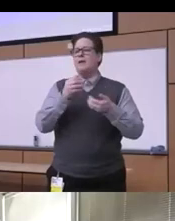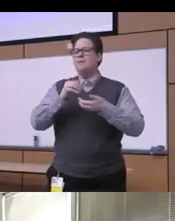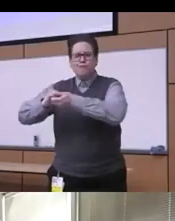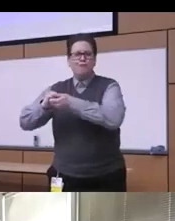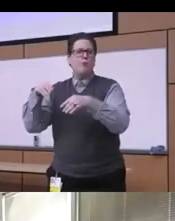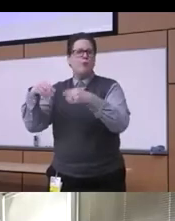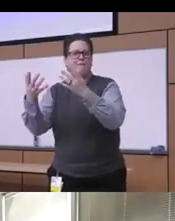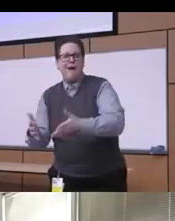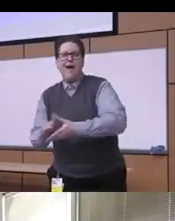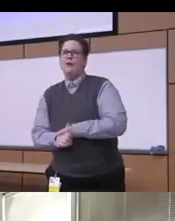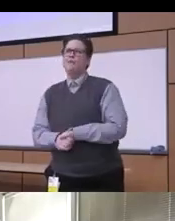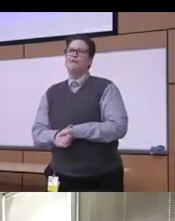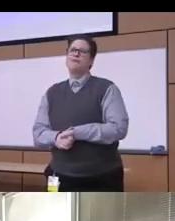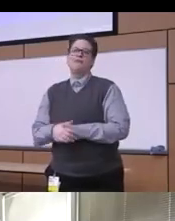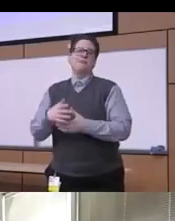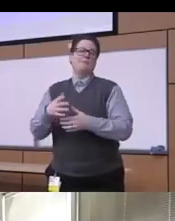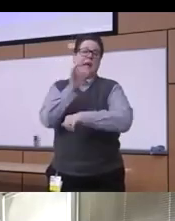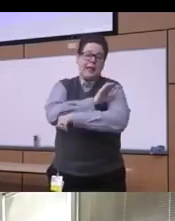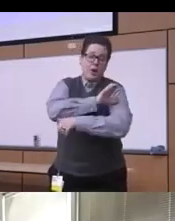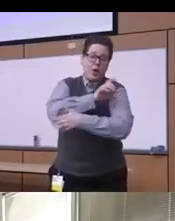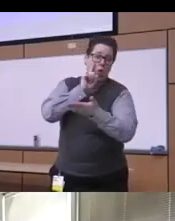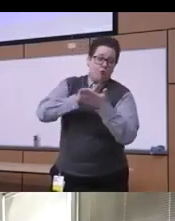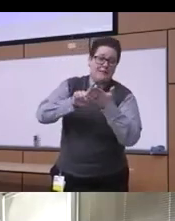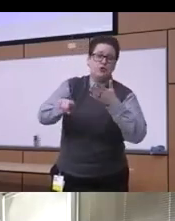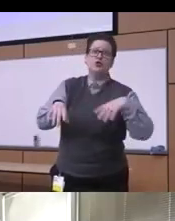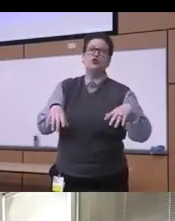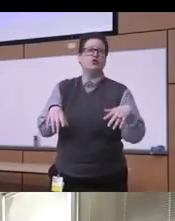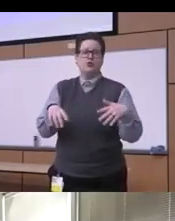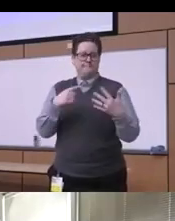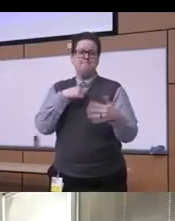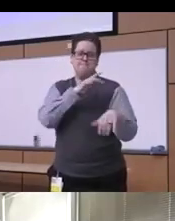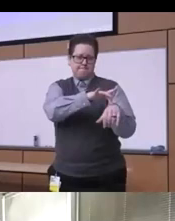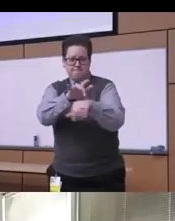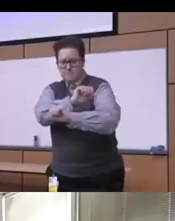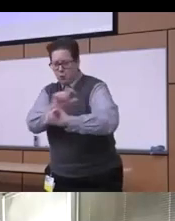as doing a lot of the clinical research and as well as being involved in a lot of